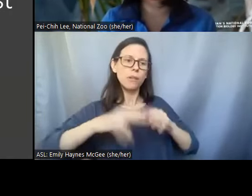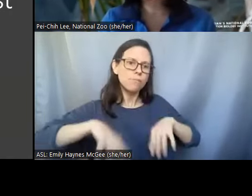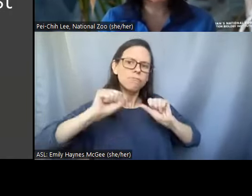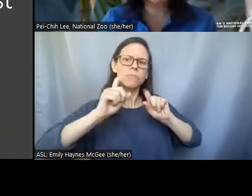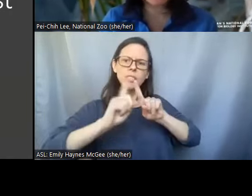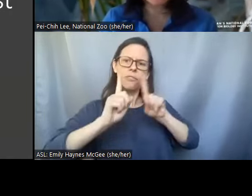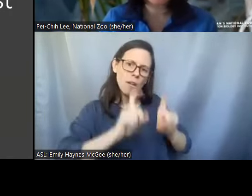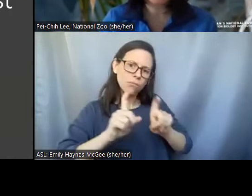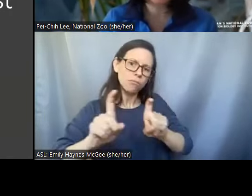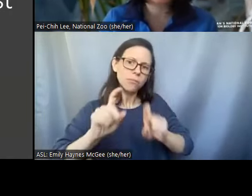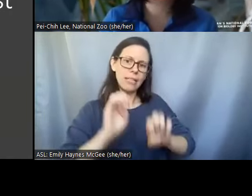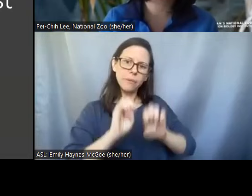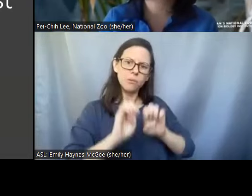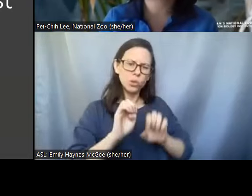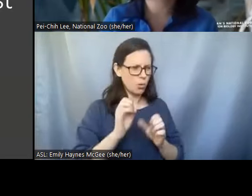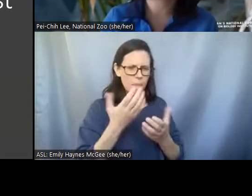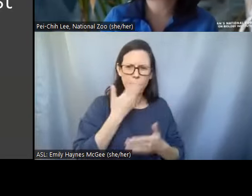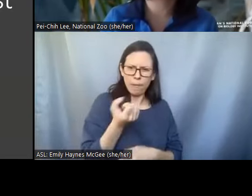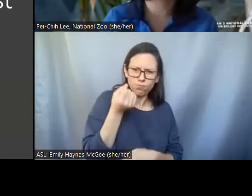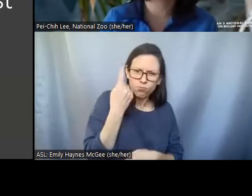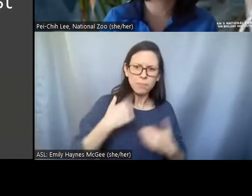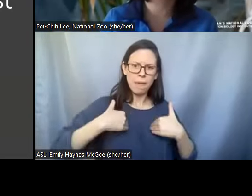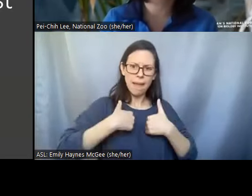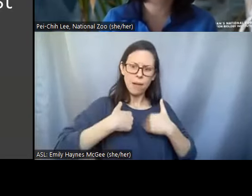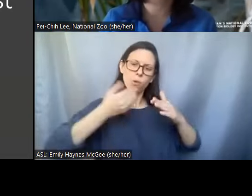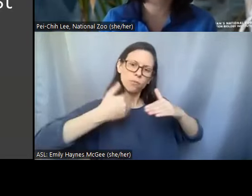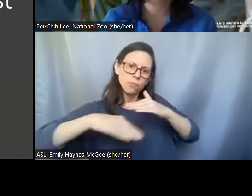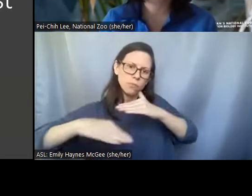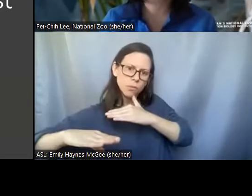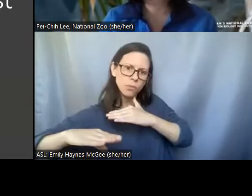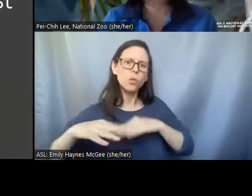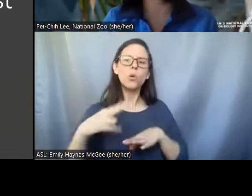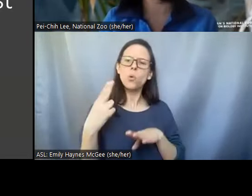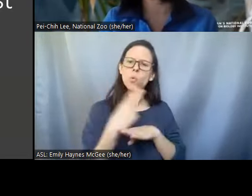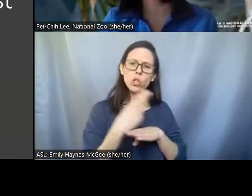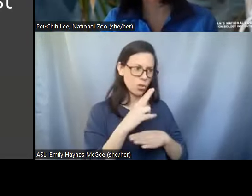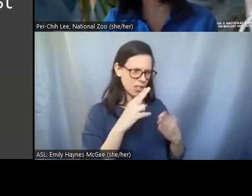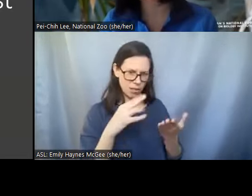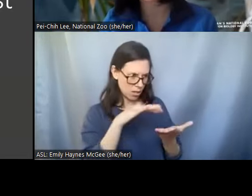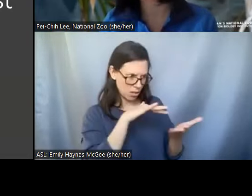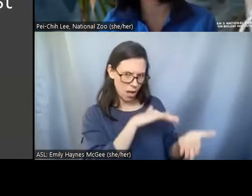animal reproduction and we use the information we learn in trying to develop new techniques that can